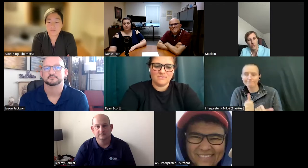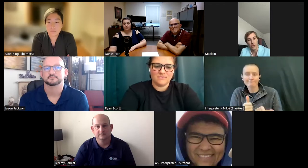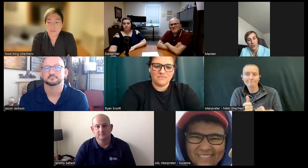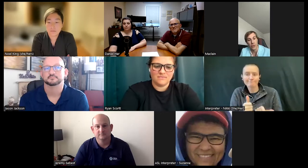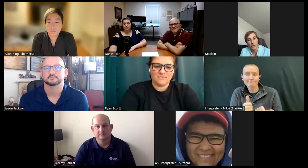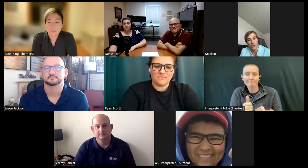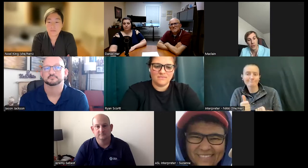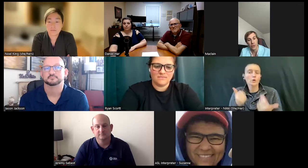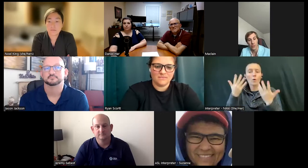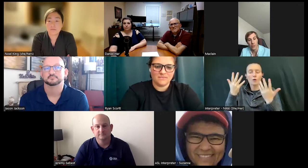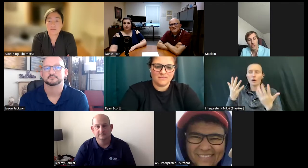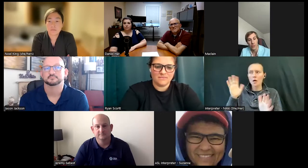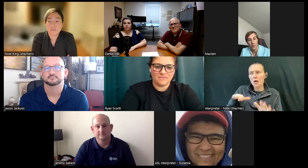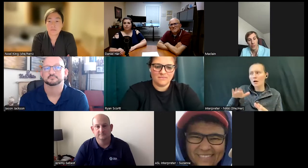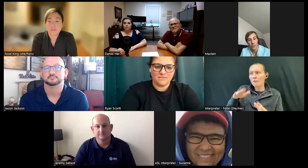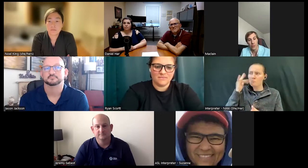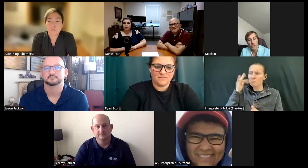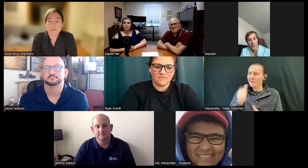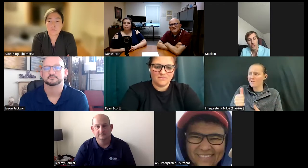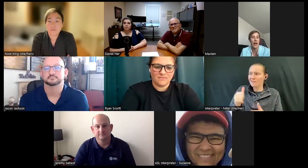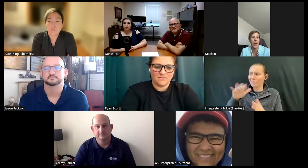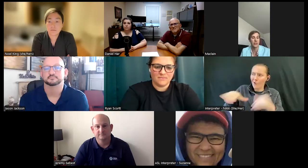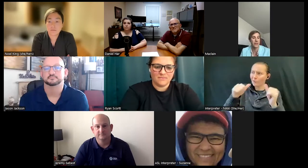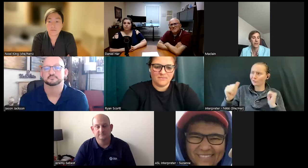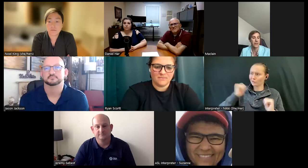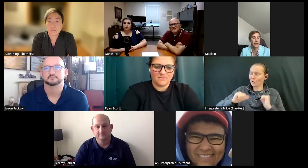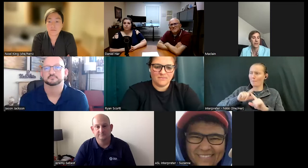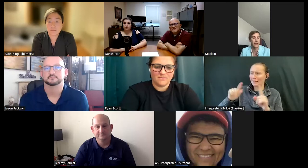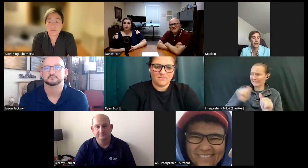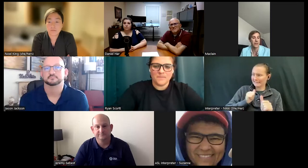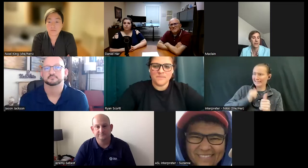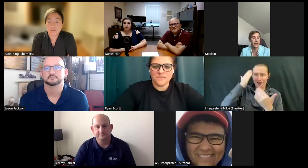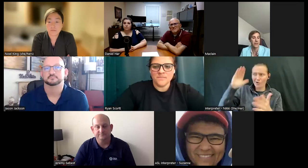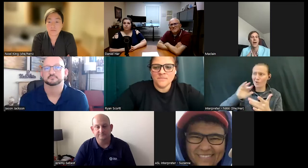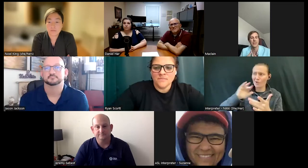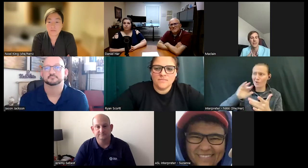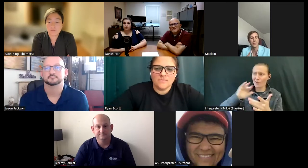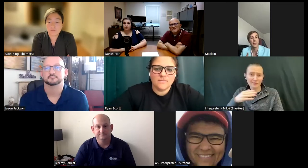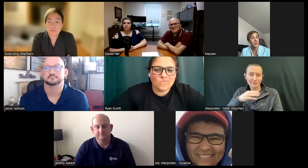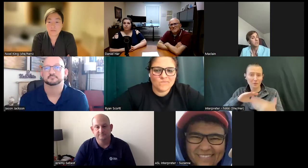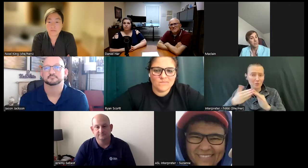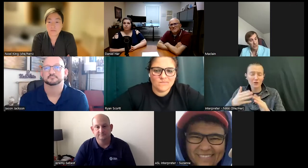show? The only thing is I don't know how to reach out to deaf or hard of hearing community. I don't want to come off insensitive but since you have a